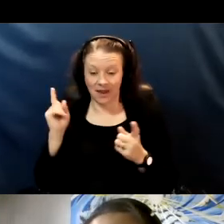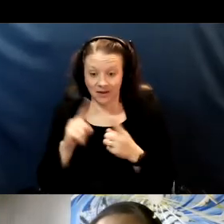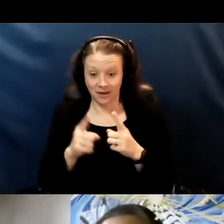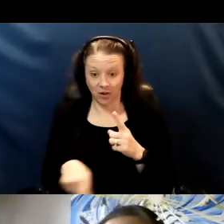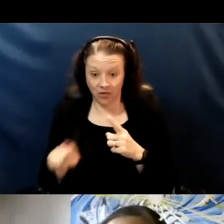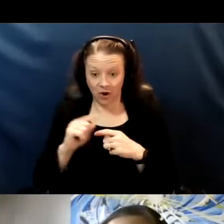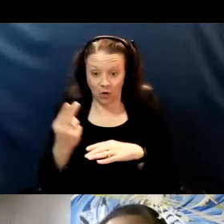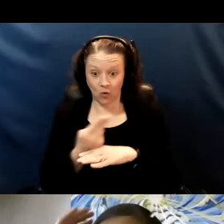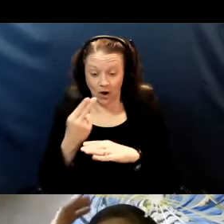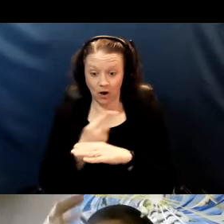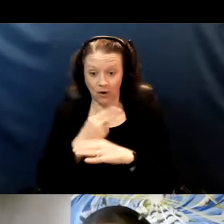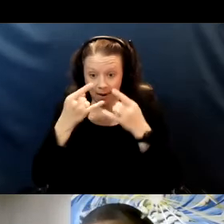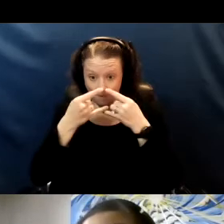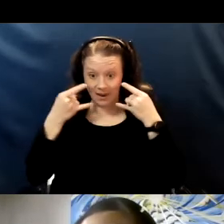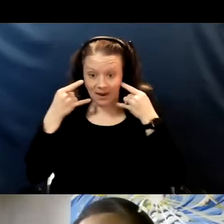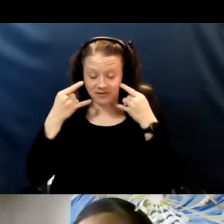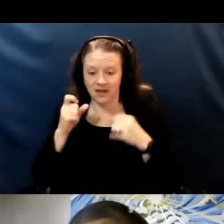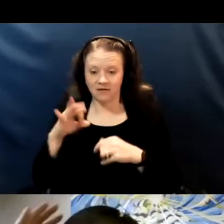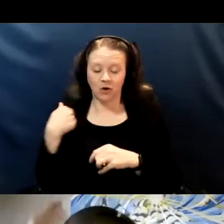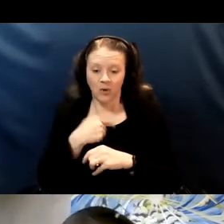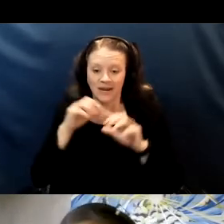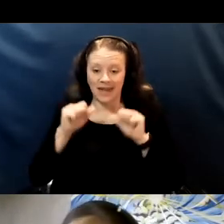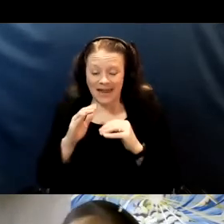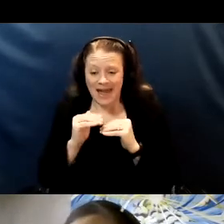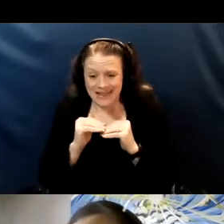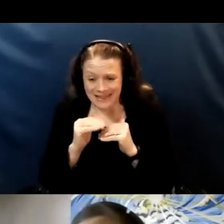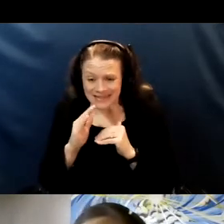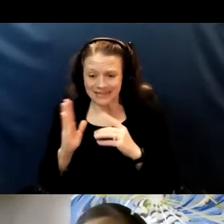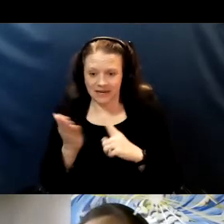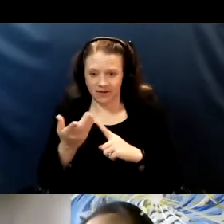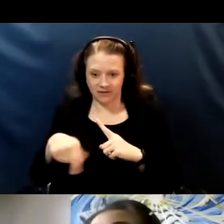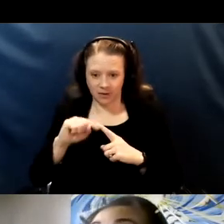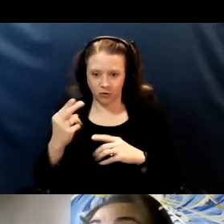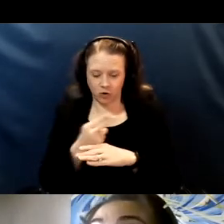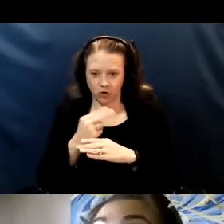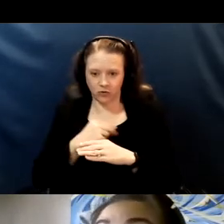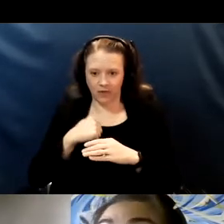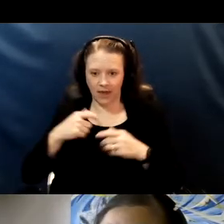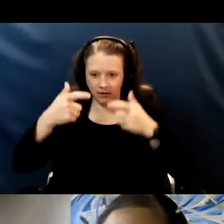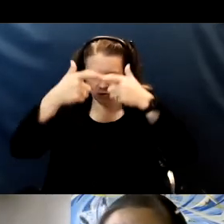if we can at least get them to wear some other sort of shield that might be risk reduction.